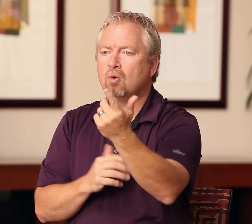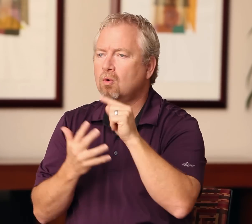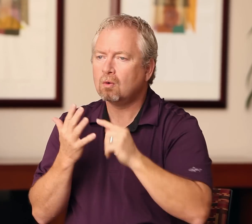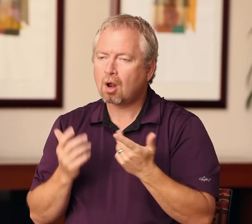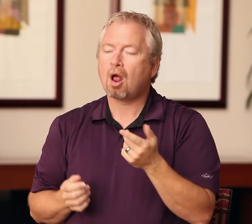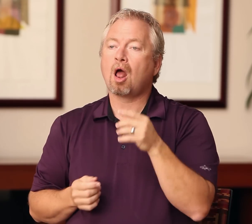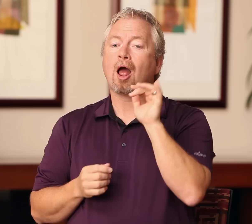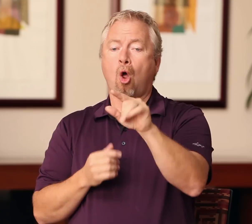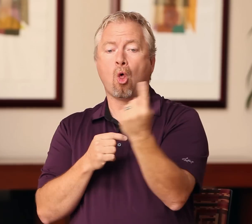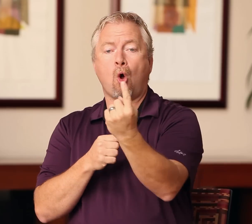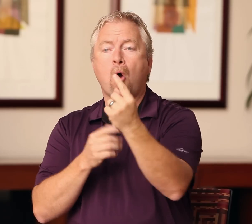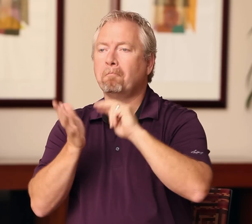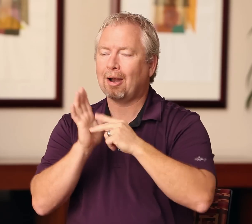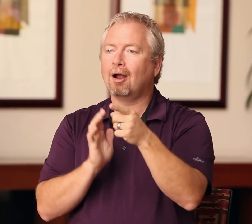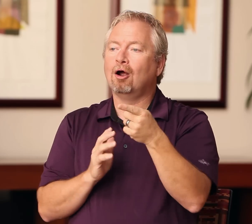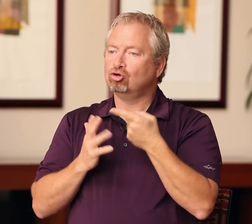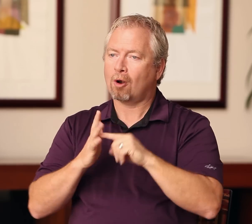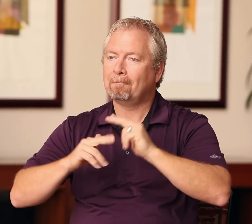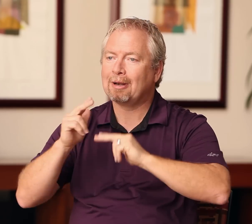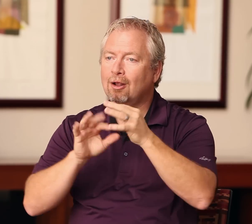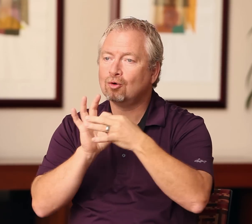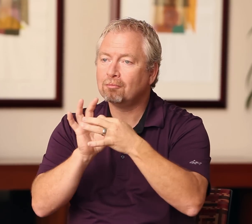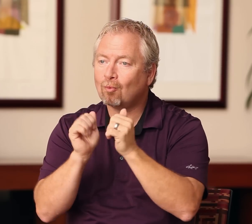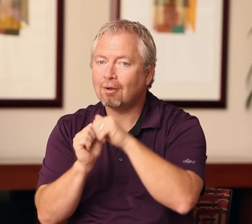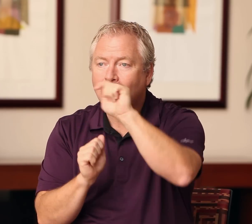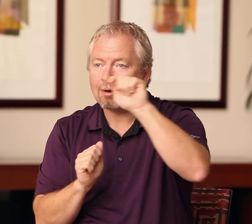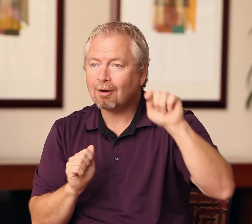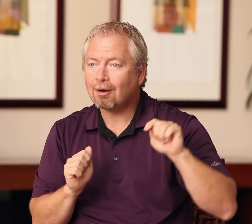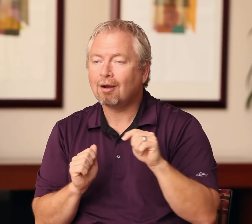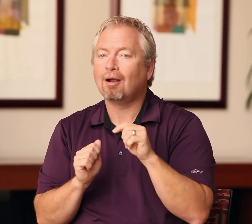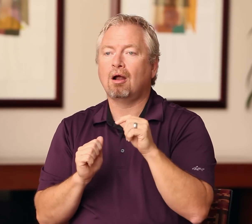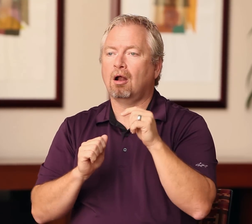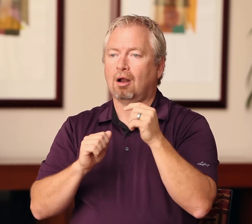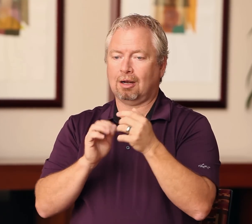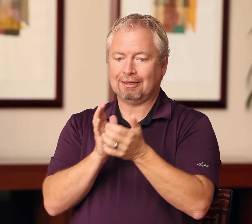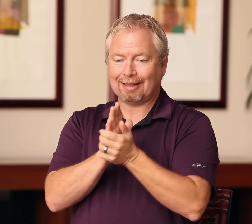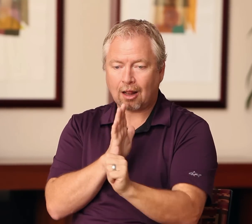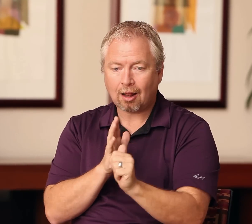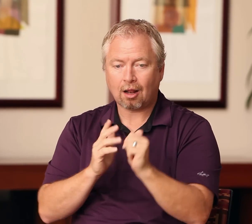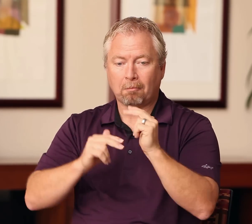When the hearing interpreter enters alone, it means that interpreter starts building a relationship with people and with clients while also building skills.